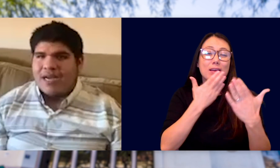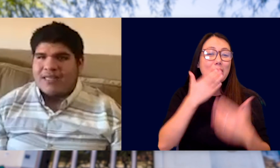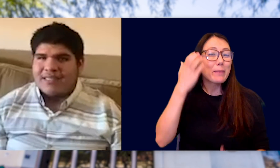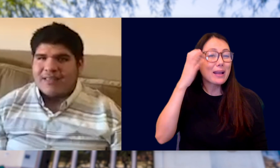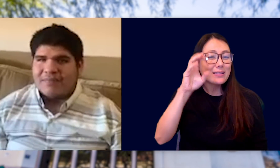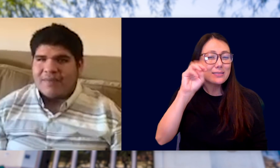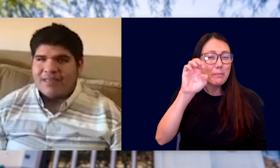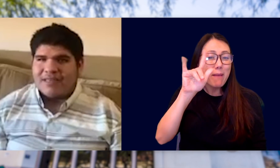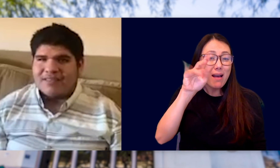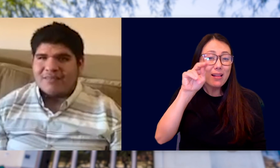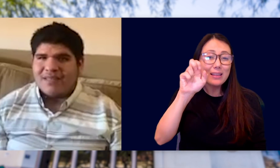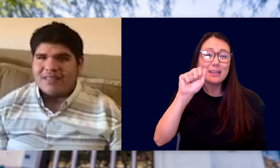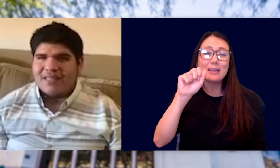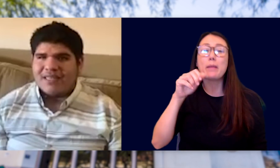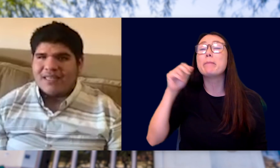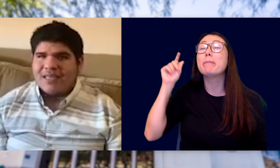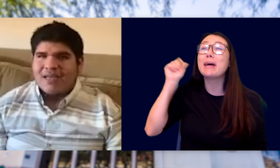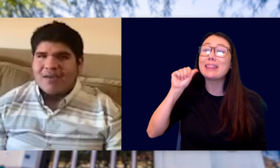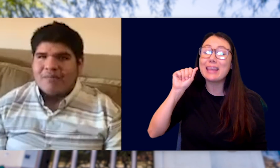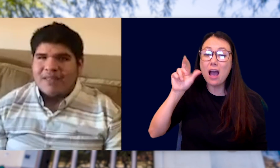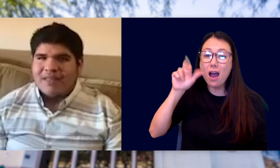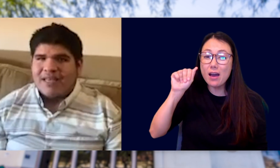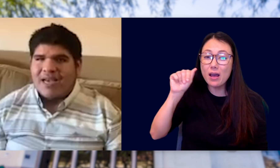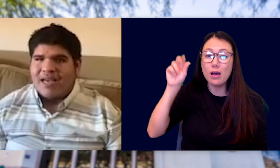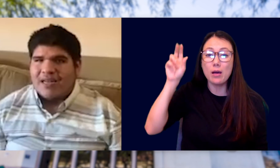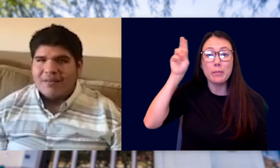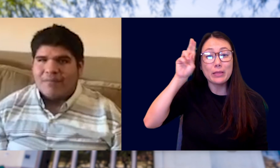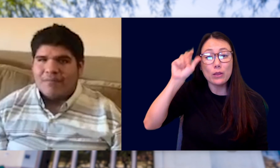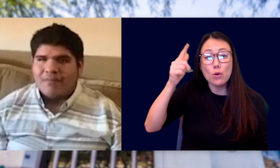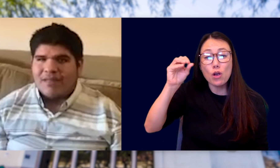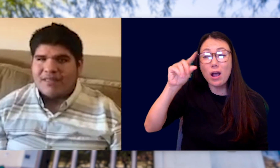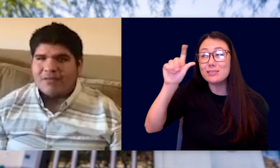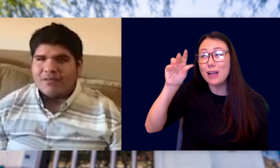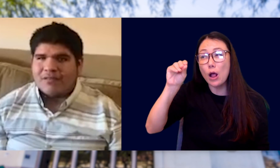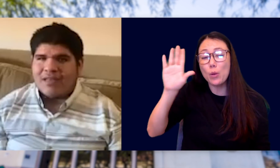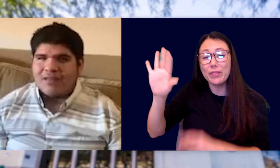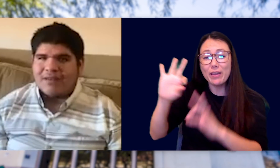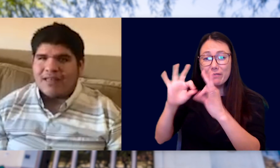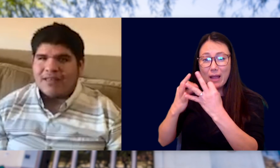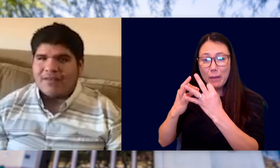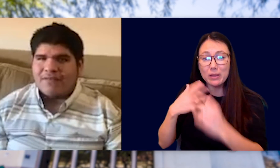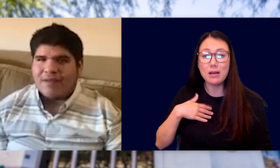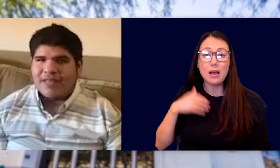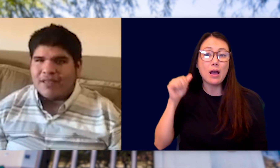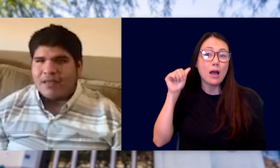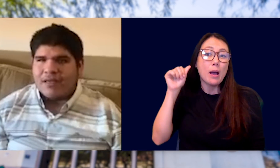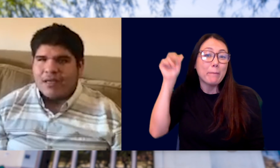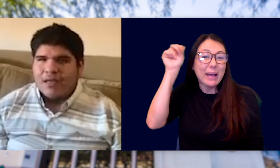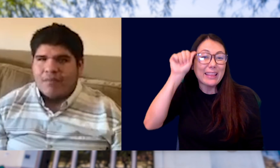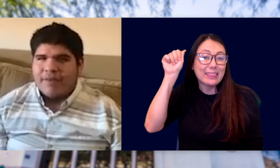I'D LIKE TO THANK MY COUSIN MELANIE. MY TIA ARA, MY TIO GONZALO AND THEIR FAMILY.